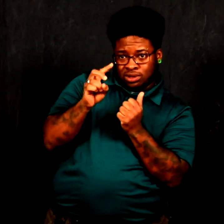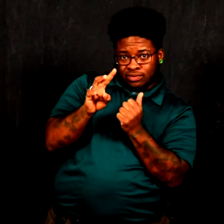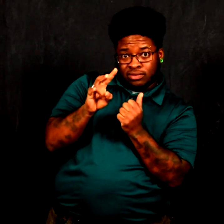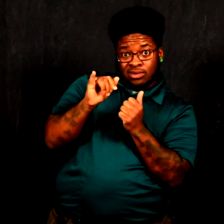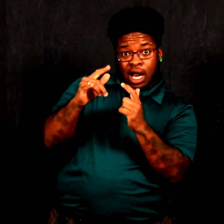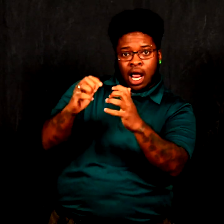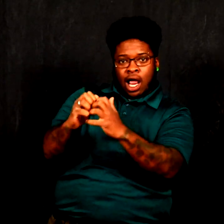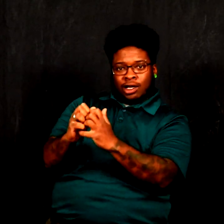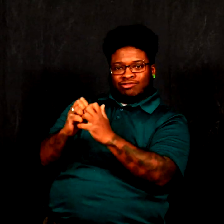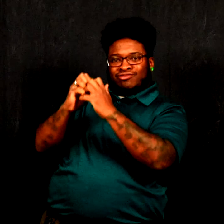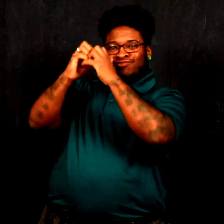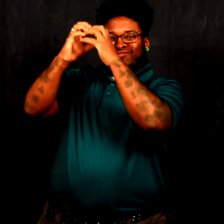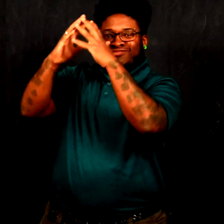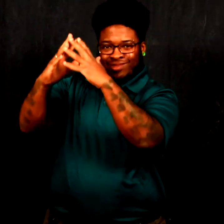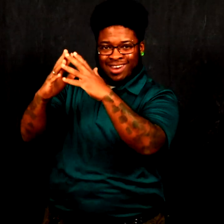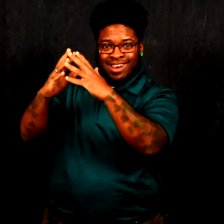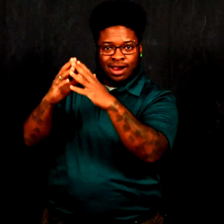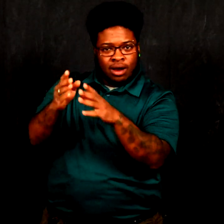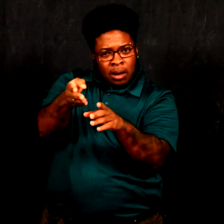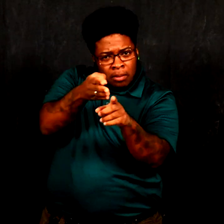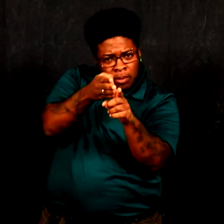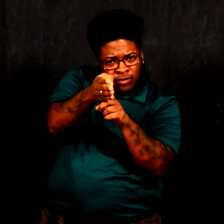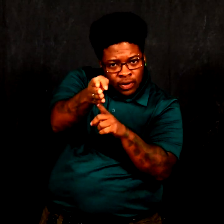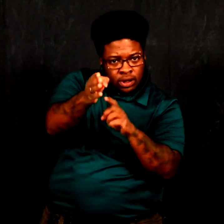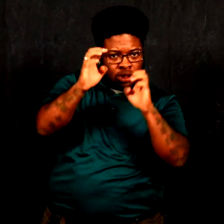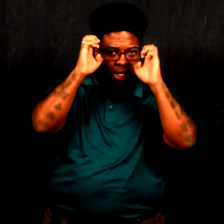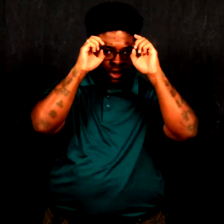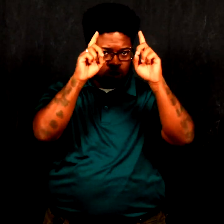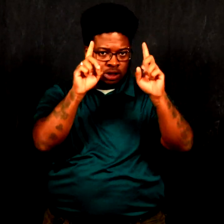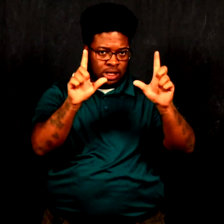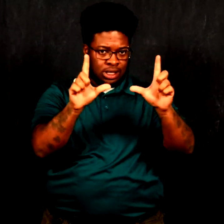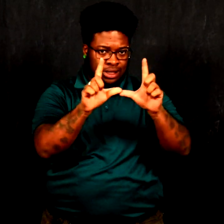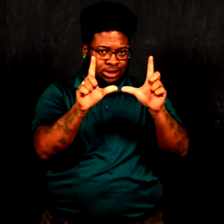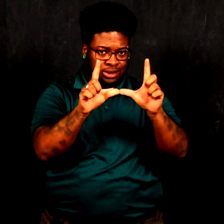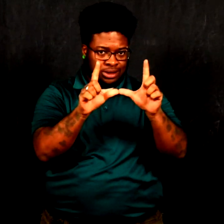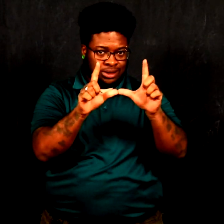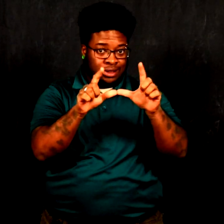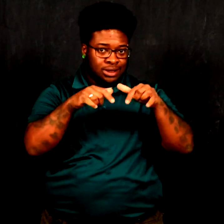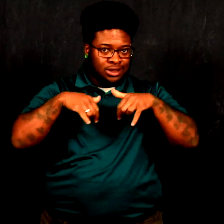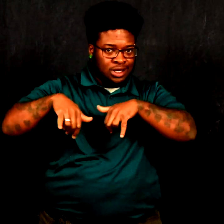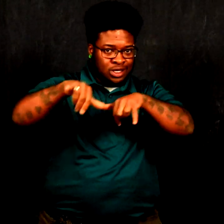in 2017 that created the Professional Educators Licensure